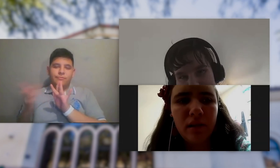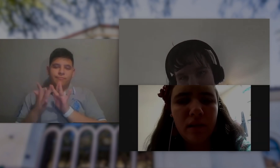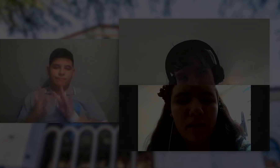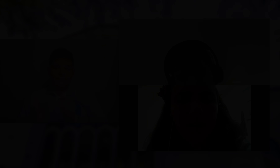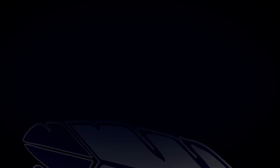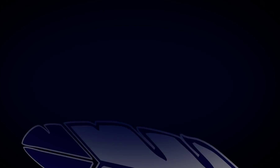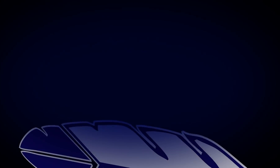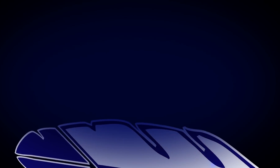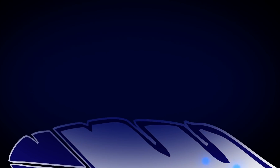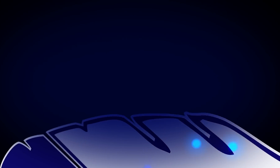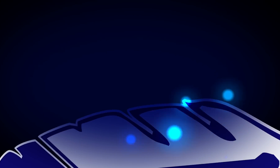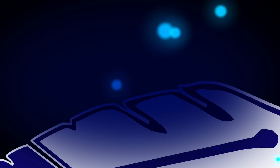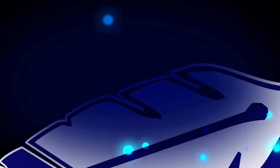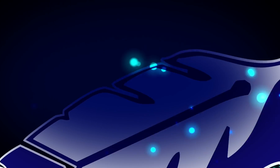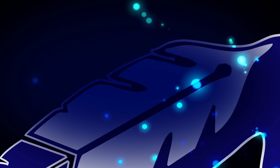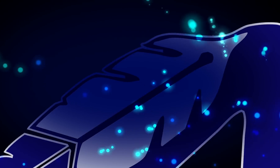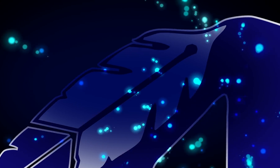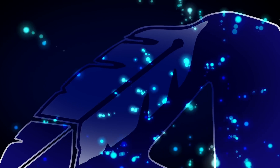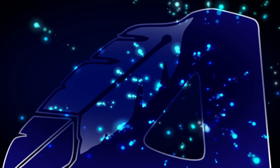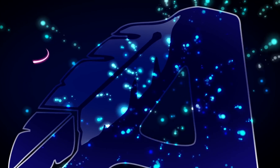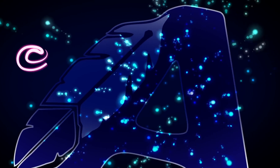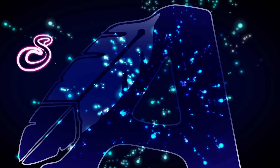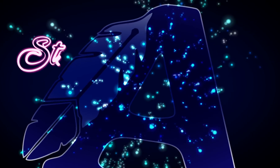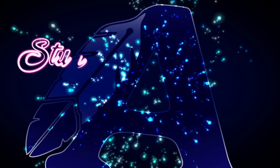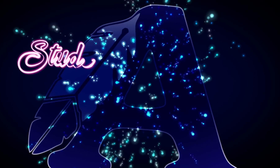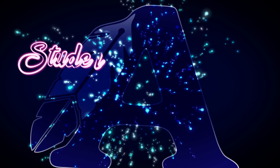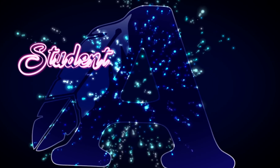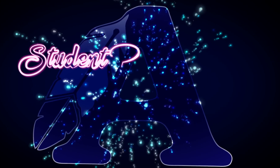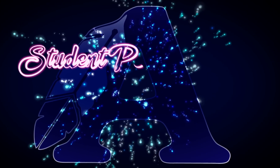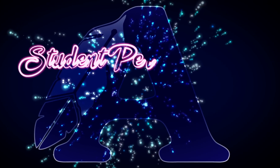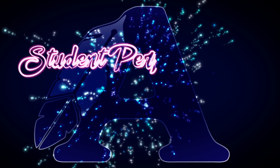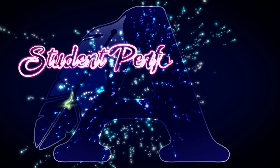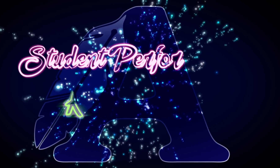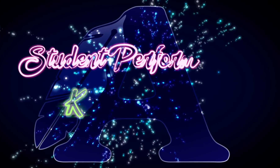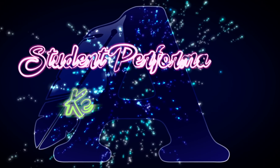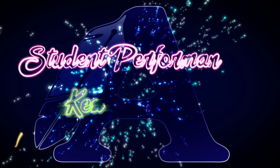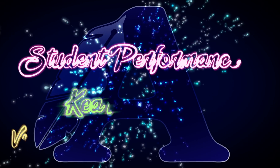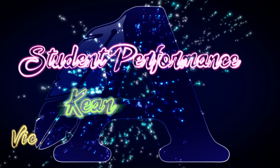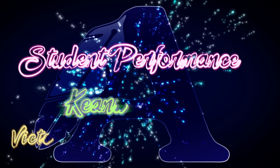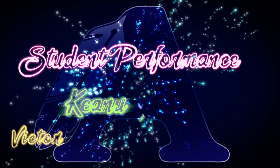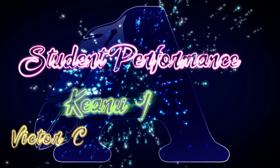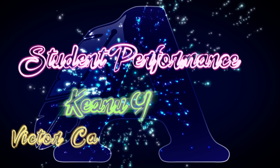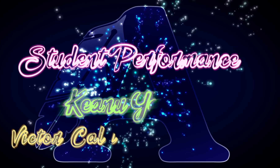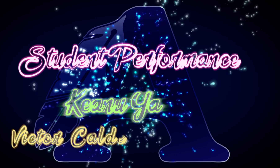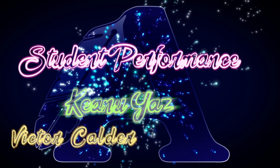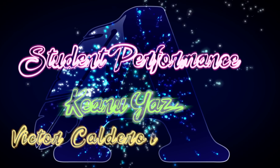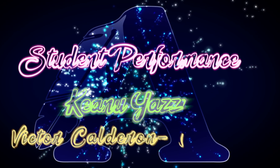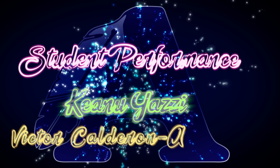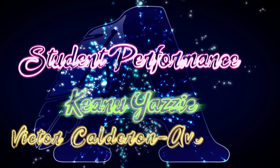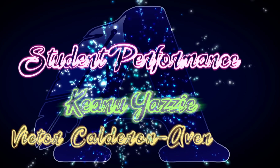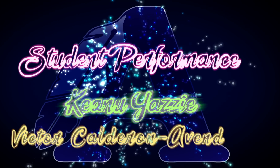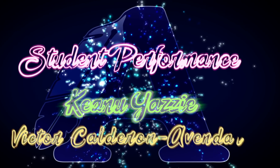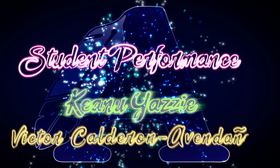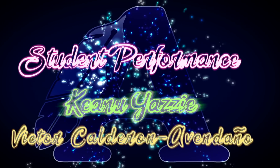AN ANIMATION APPEARS, IT READS STUDENT PERFORMANCE KEANU YAZZIE AND VICTOR CALDERONE AVENDANO.